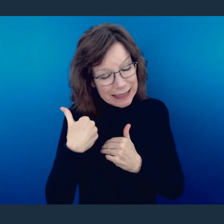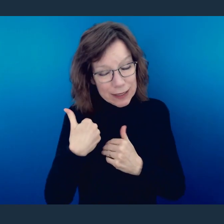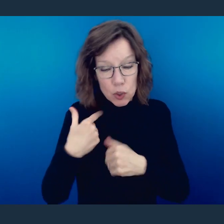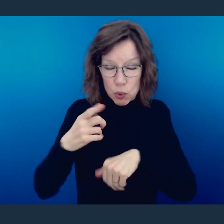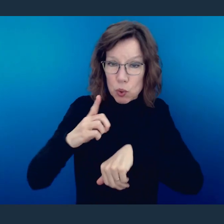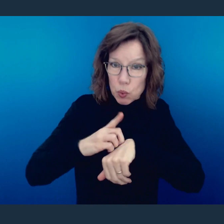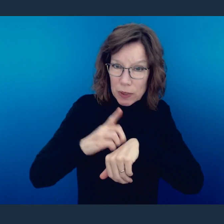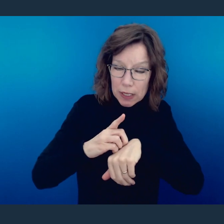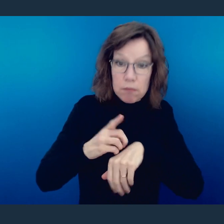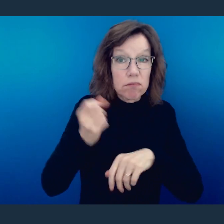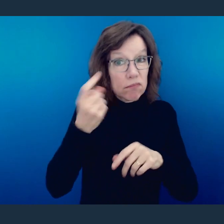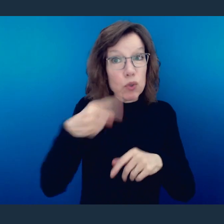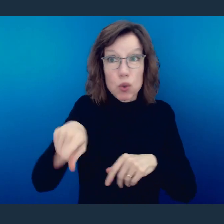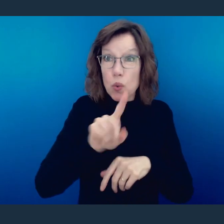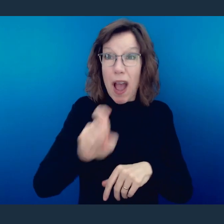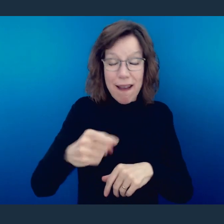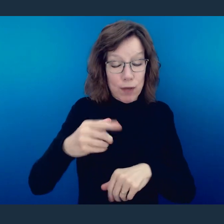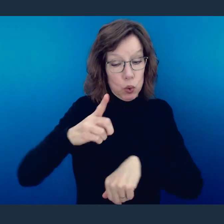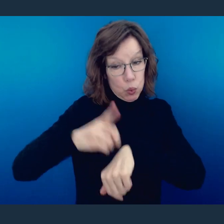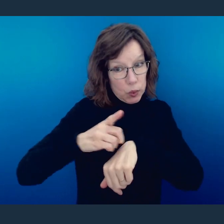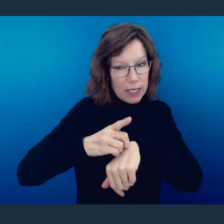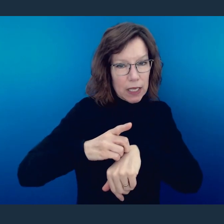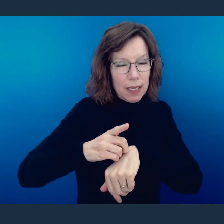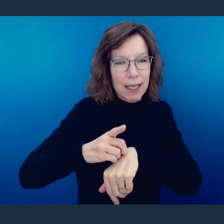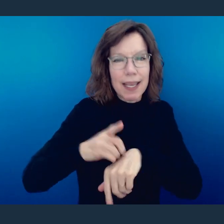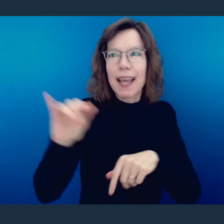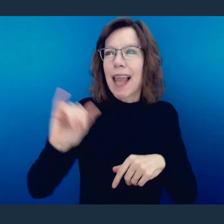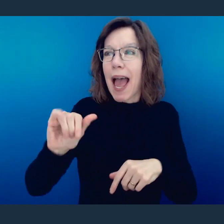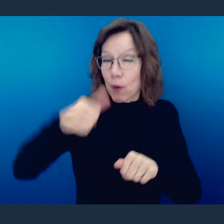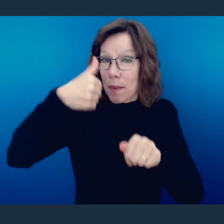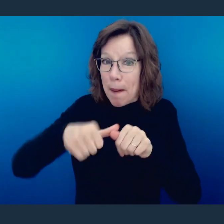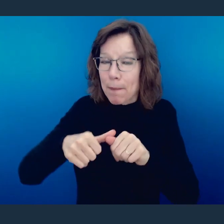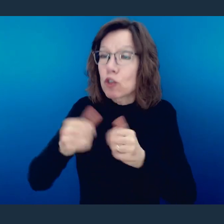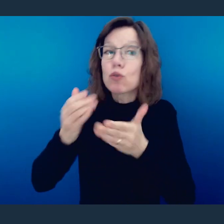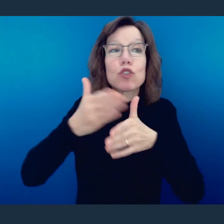means that we're bound by it. So he says you're bound to do this. It's not something, again,